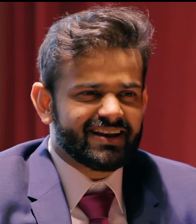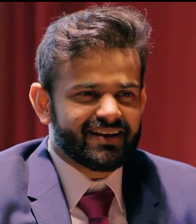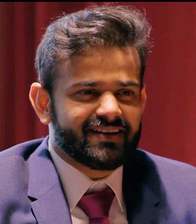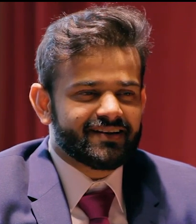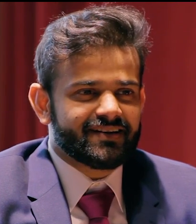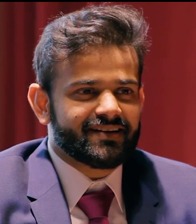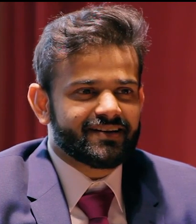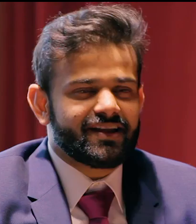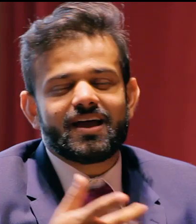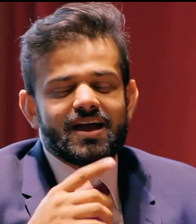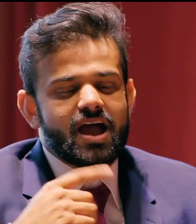That's a great idea.